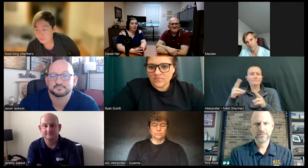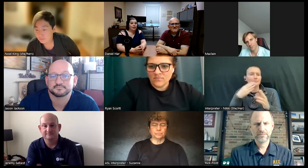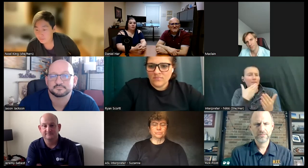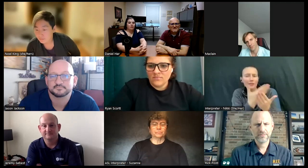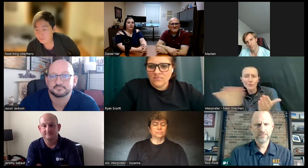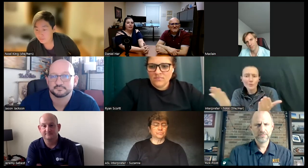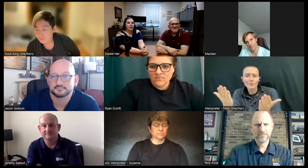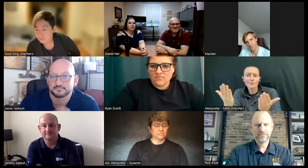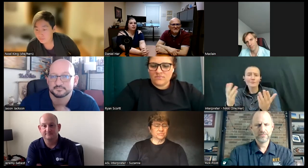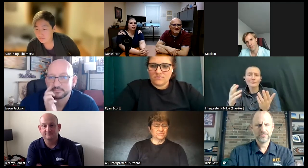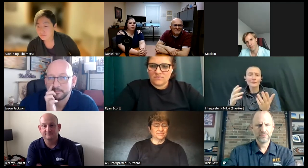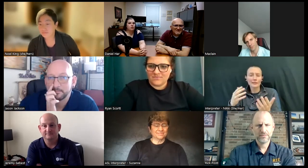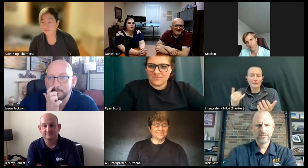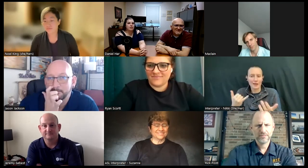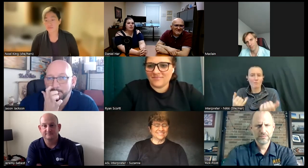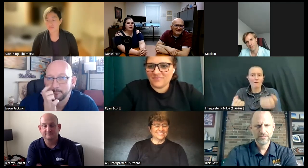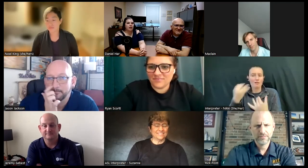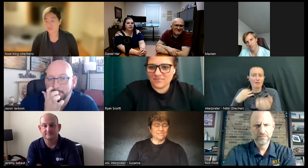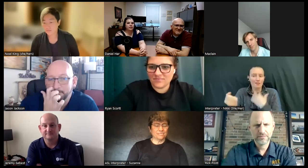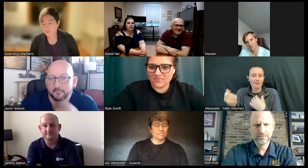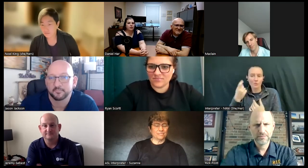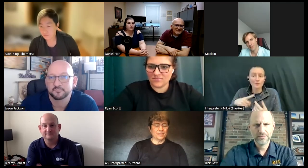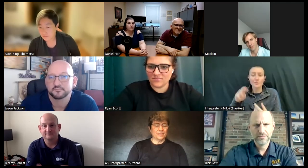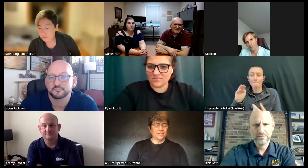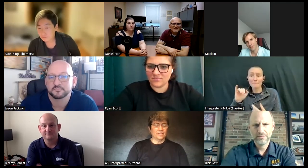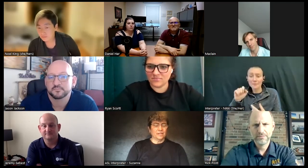um we are now starting to get questions so from Misty Dawn for those of you